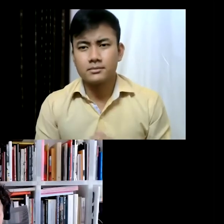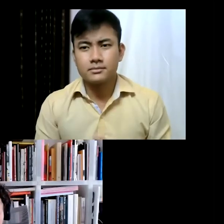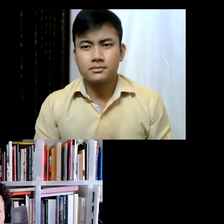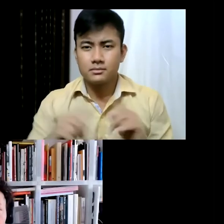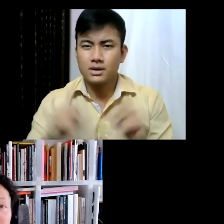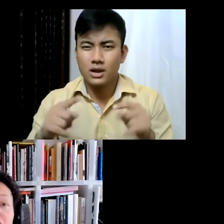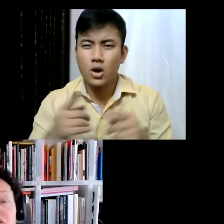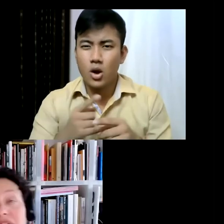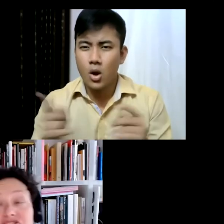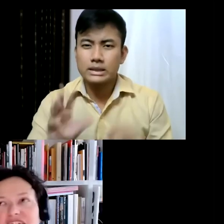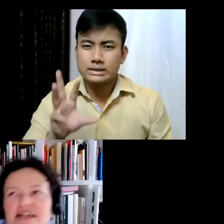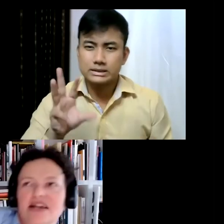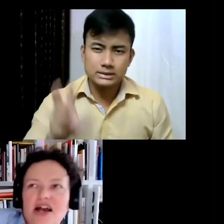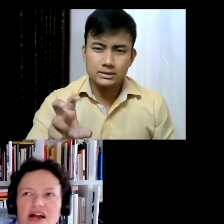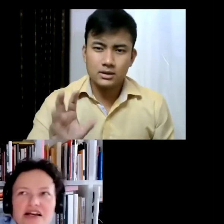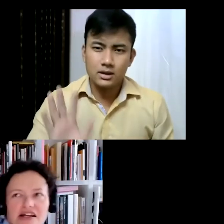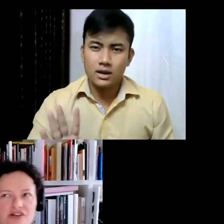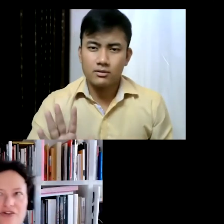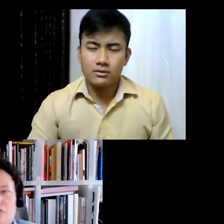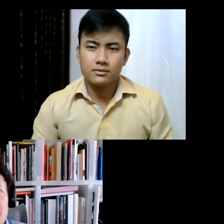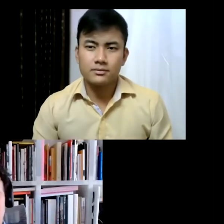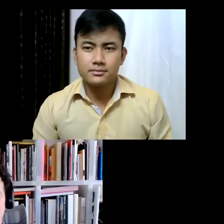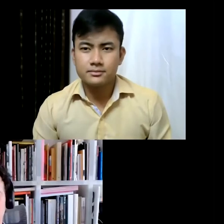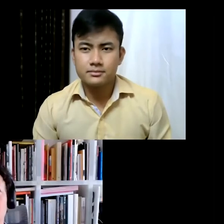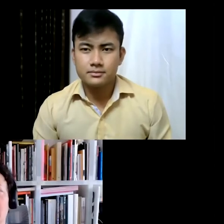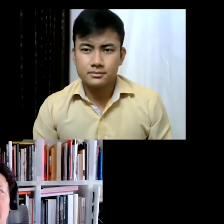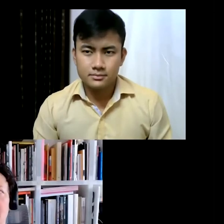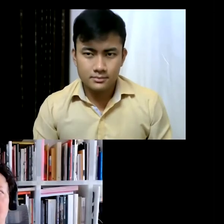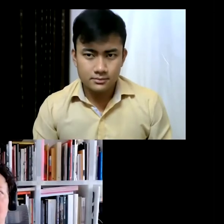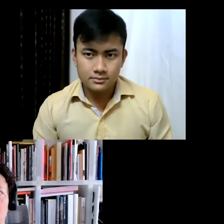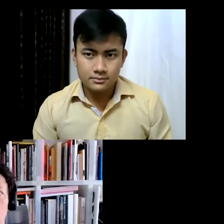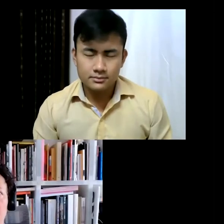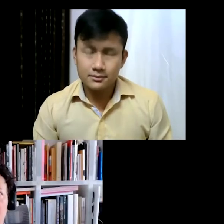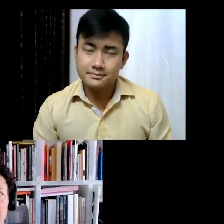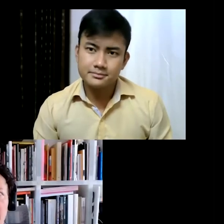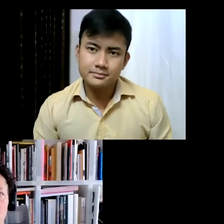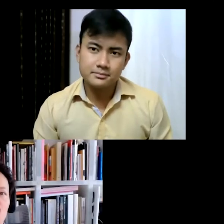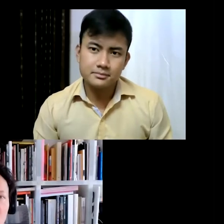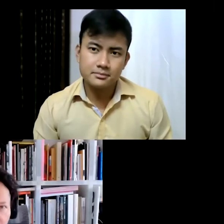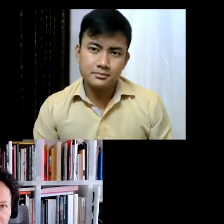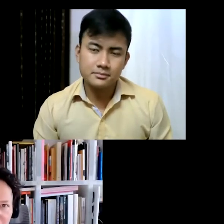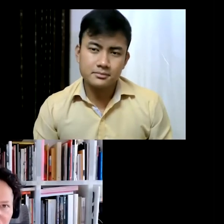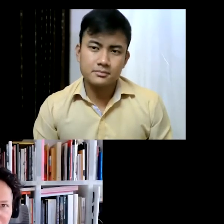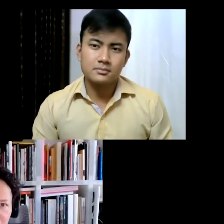dropped tremendously which, you know, to be cynical... we don't charge admission,